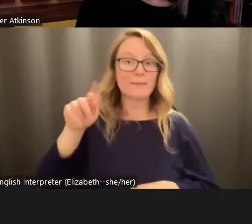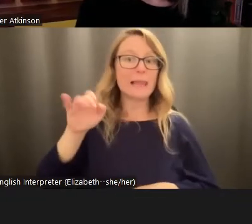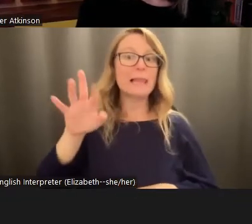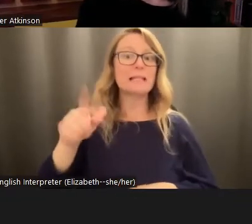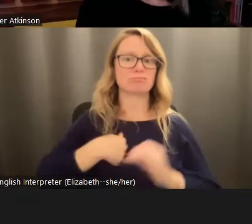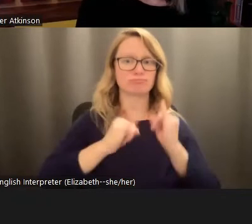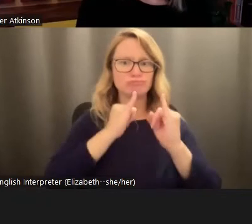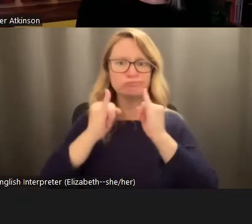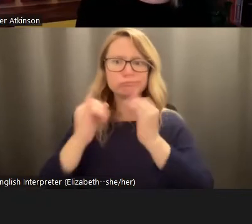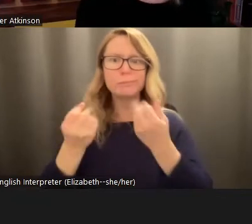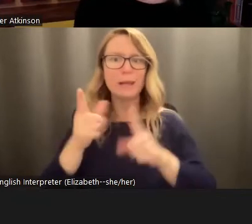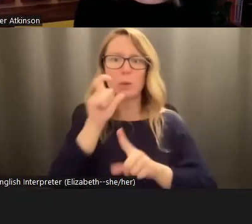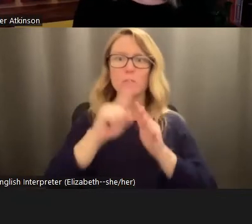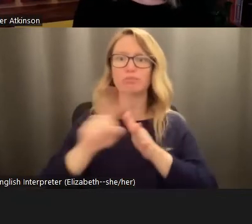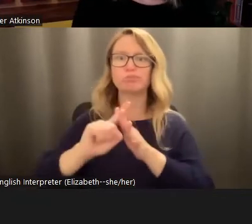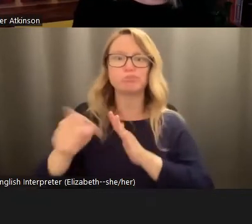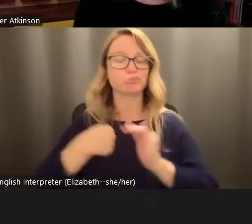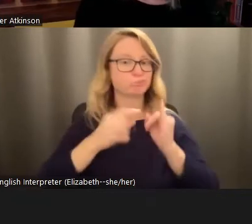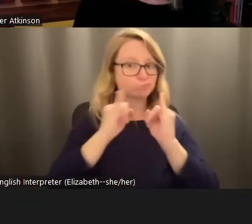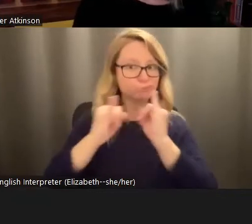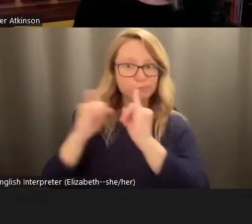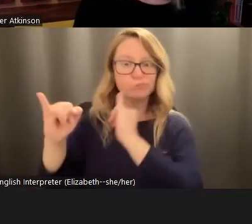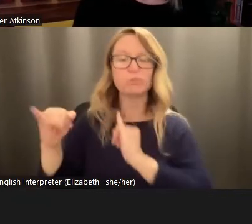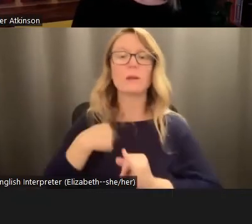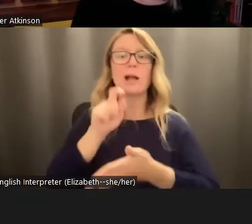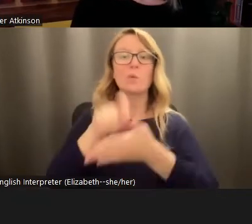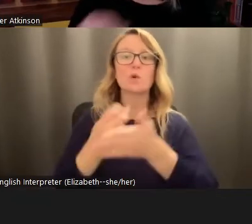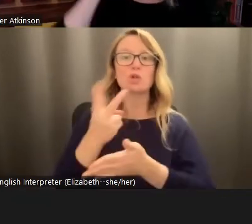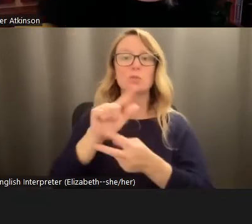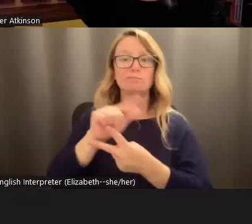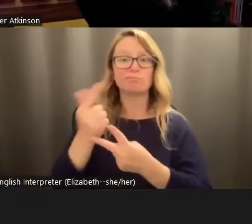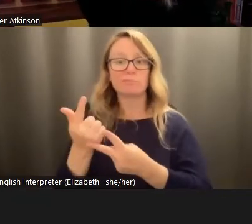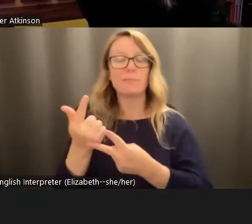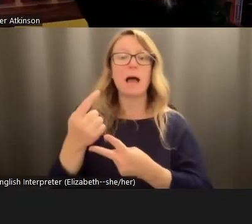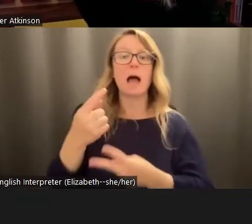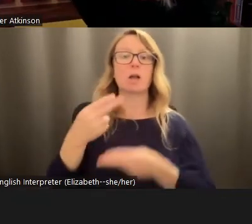evacuees. I wrote a two part series called I survived. And it